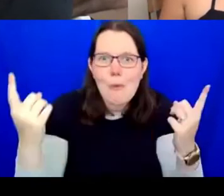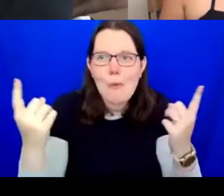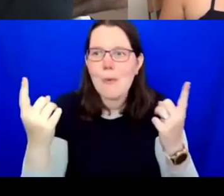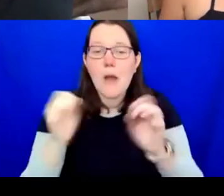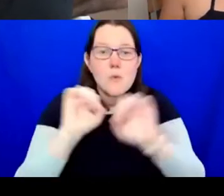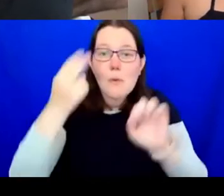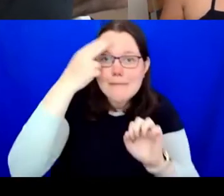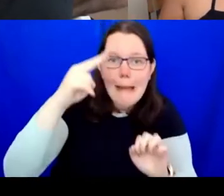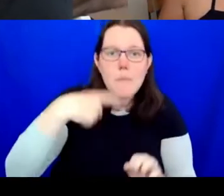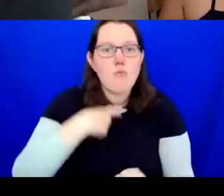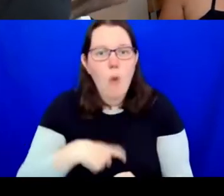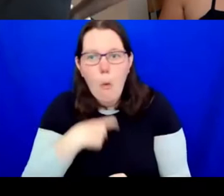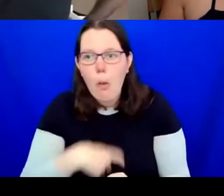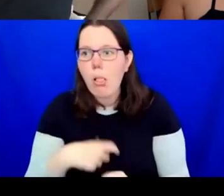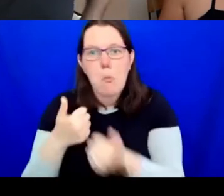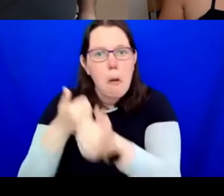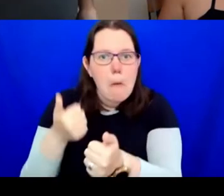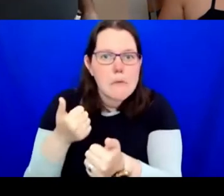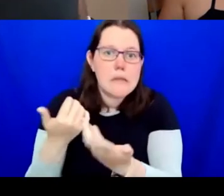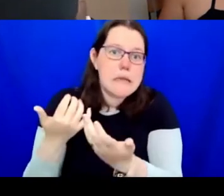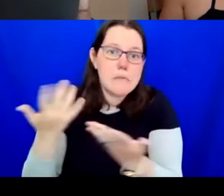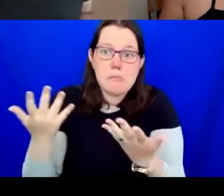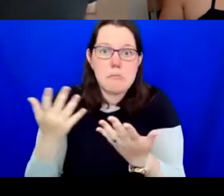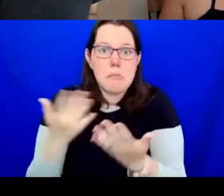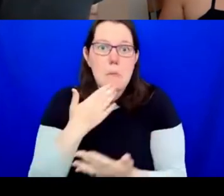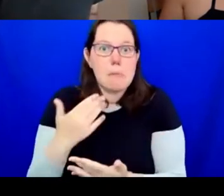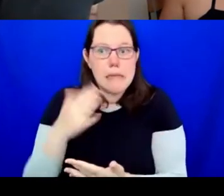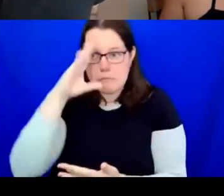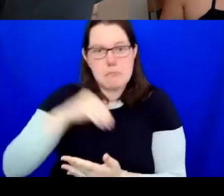in the chat. Again, this is located in the bottom of your Zoom window.